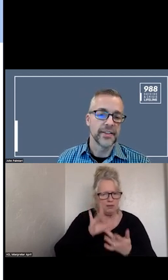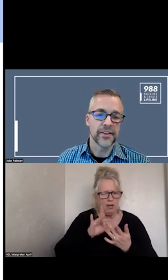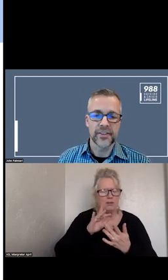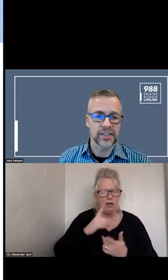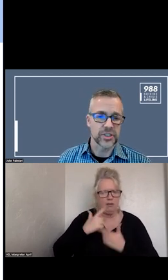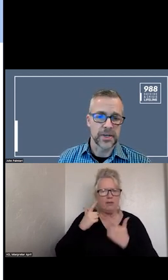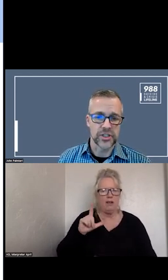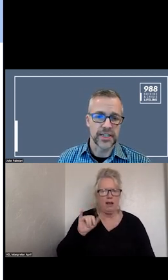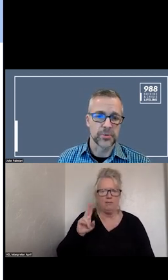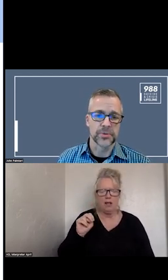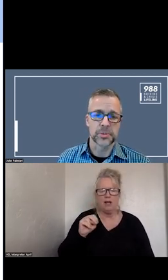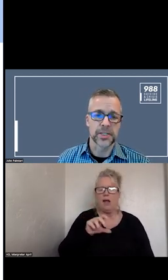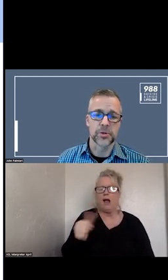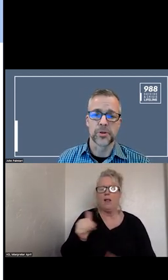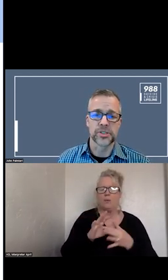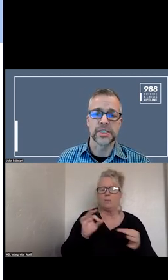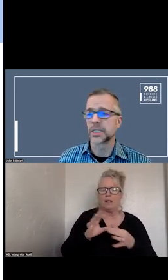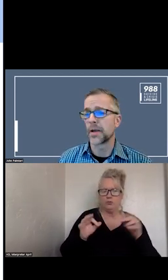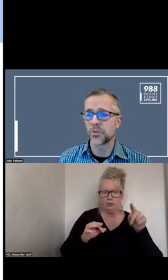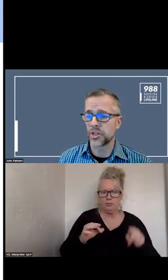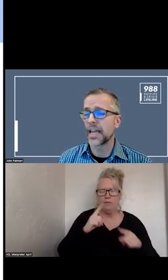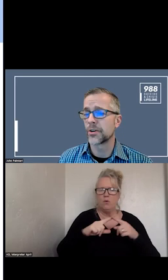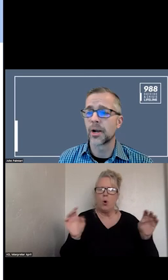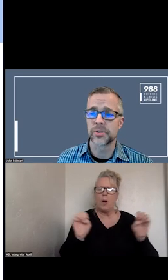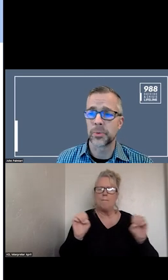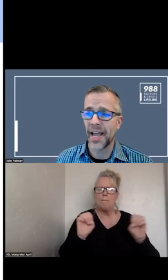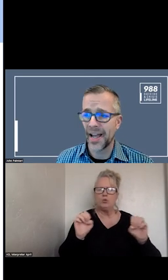THE OTHER THINGS THAT I WILL MENTION HERE IS NUMBER THAT IS WE